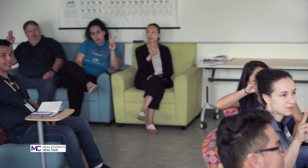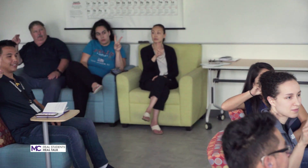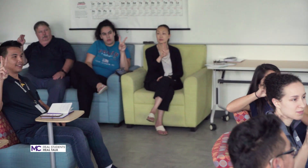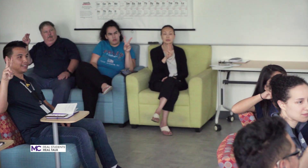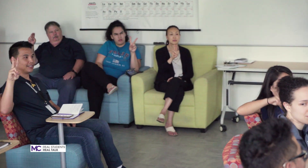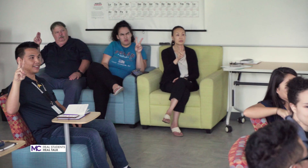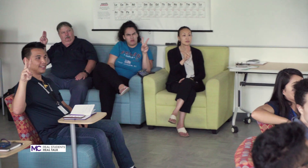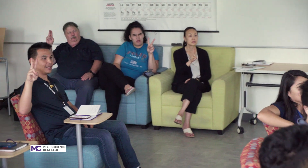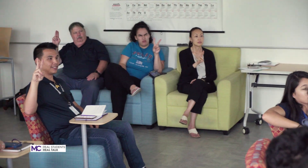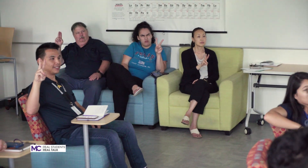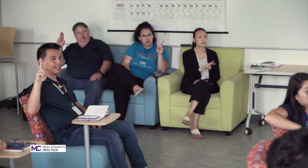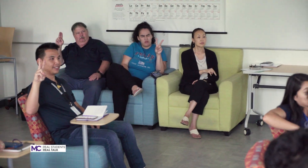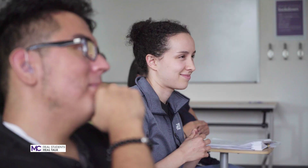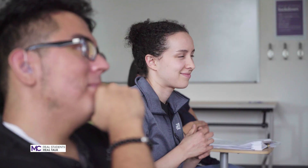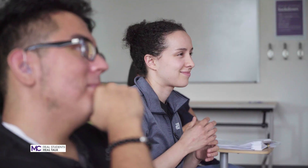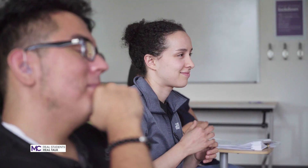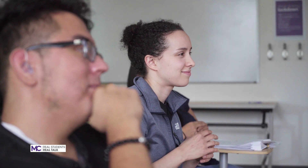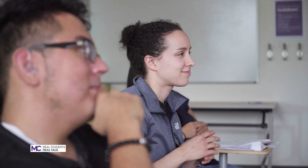this really is really cool I like that